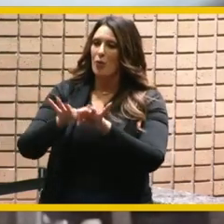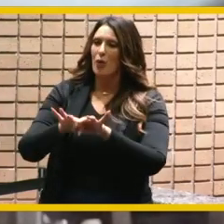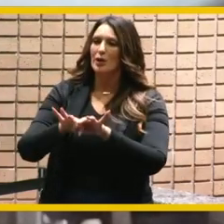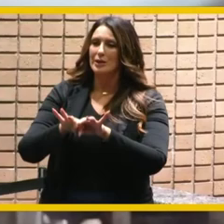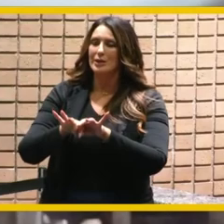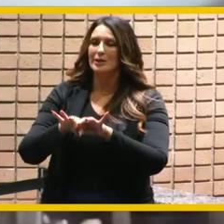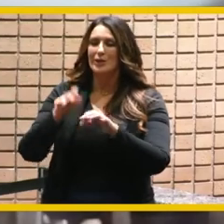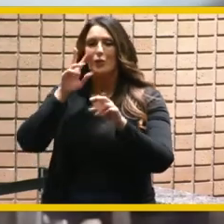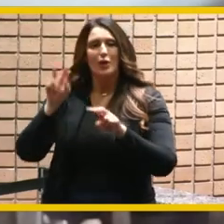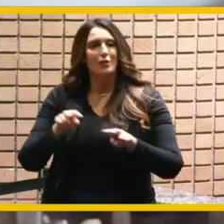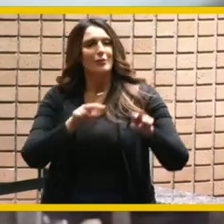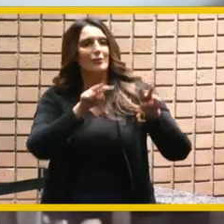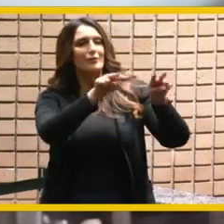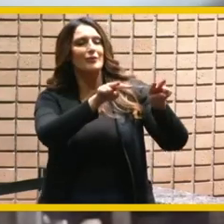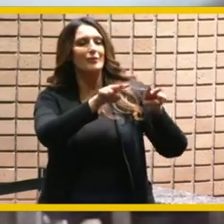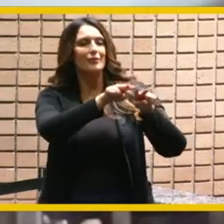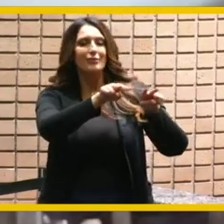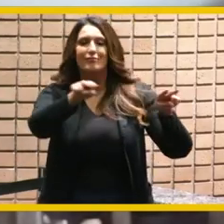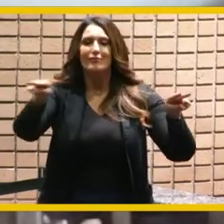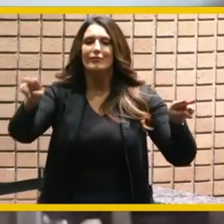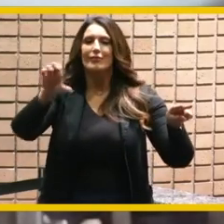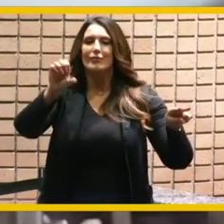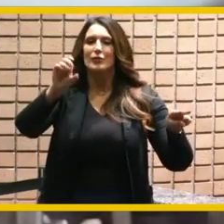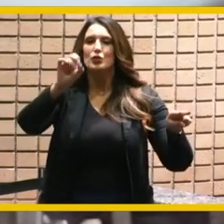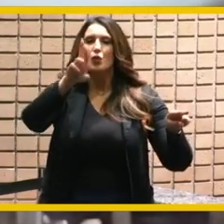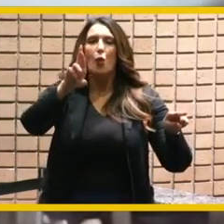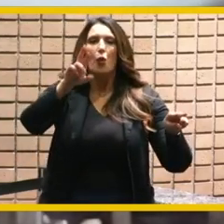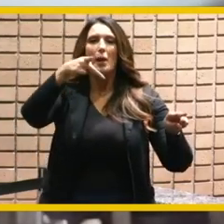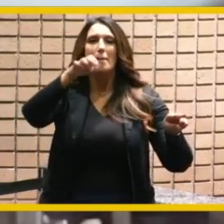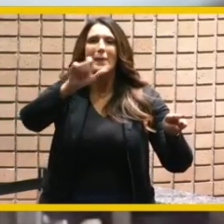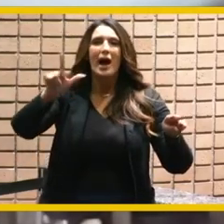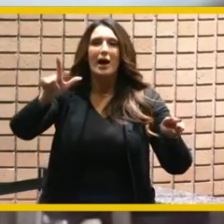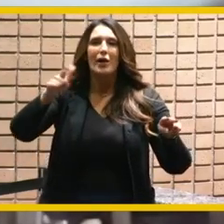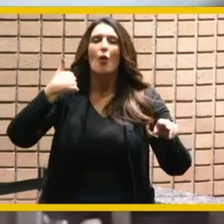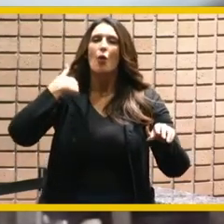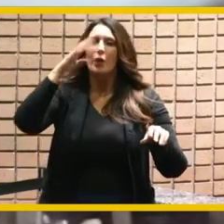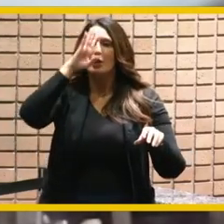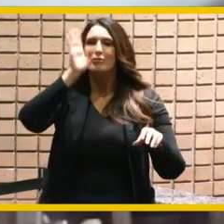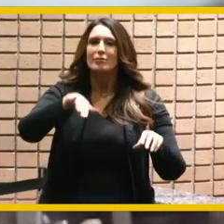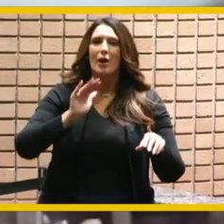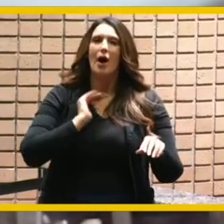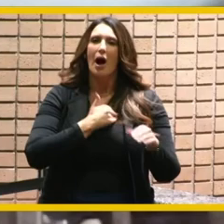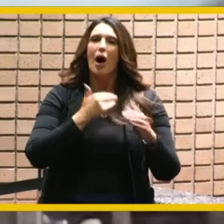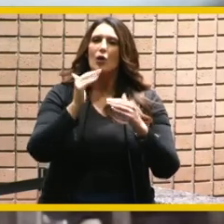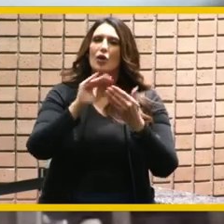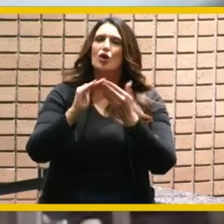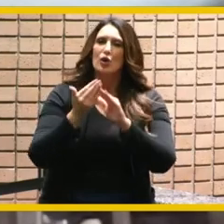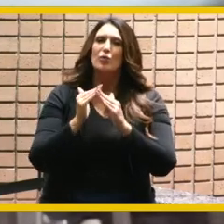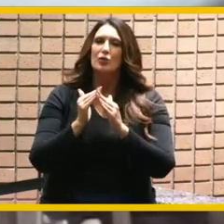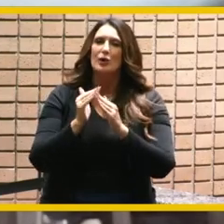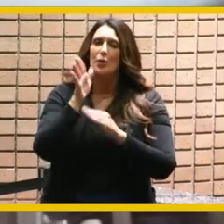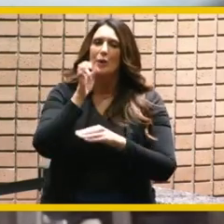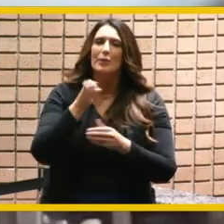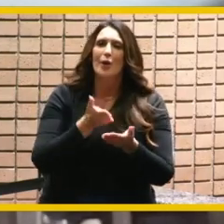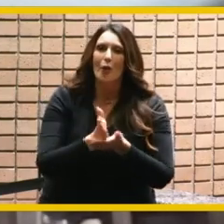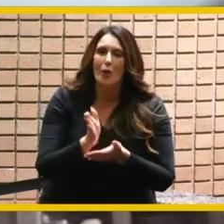panels about taking good care of our community i remember our trip to erlang in germany where we